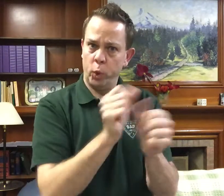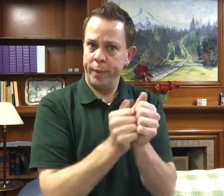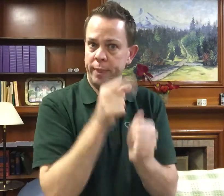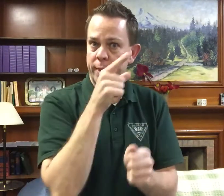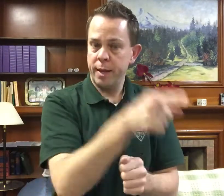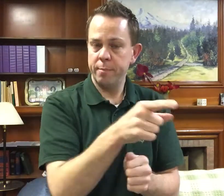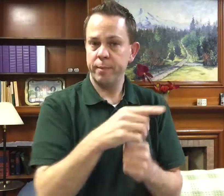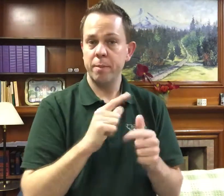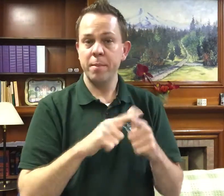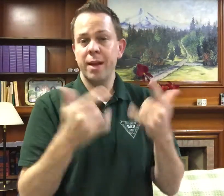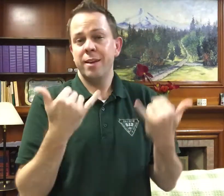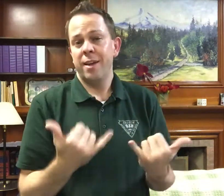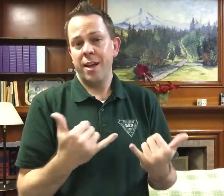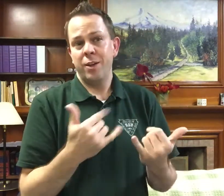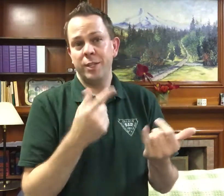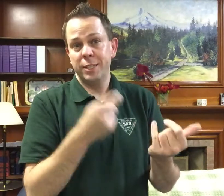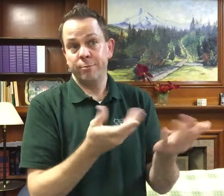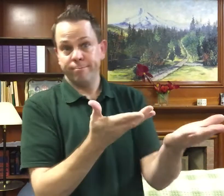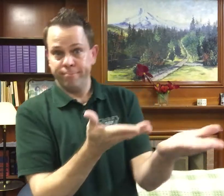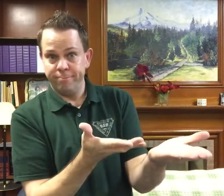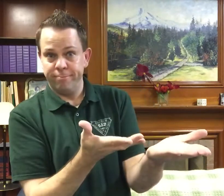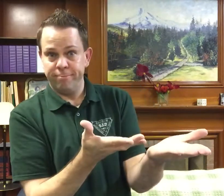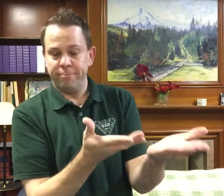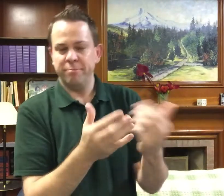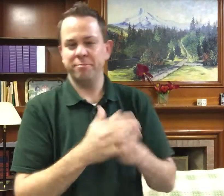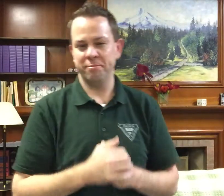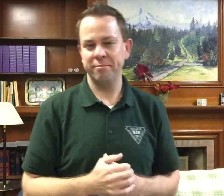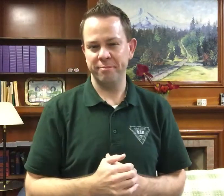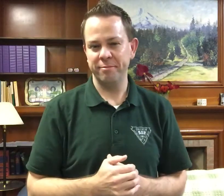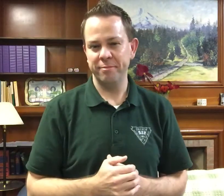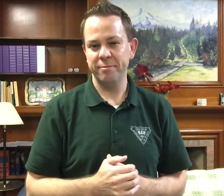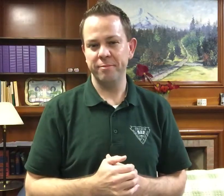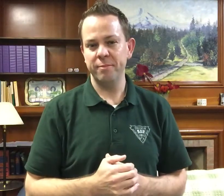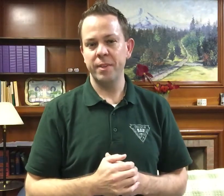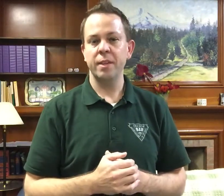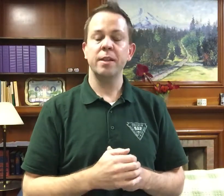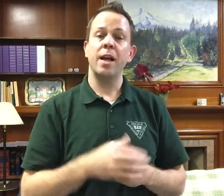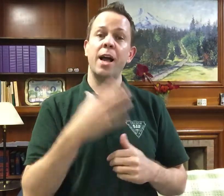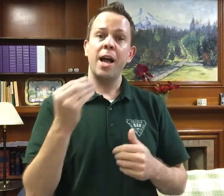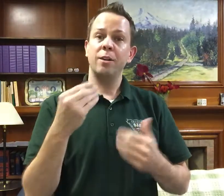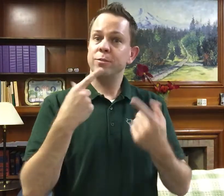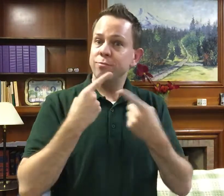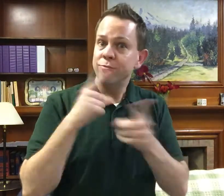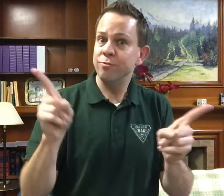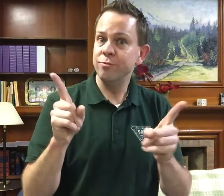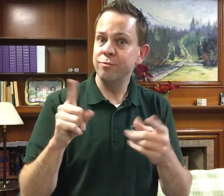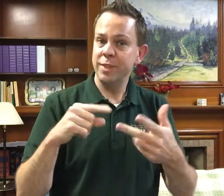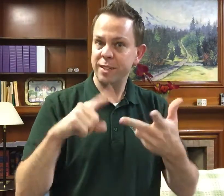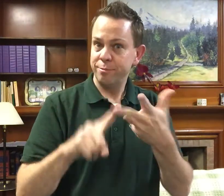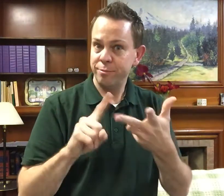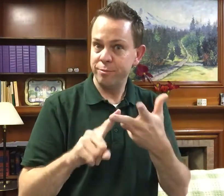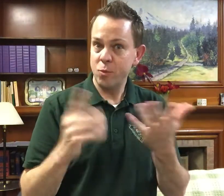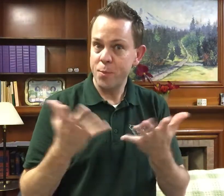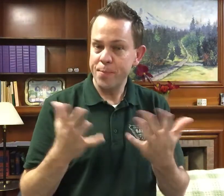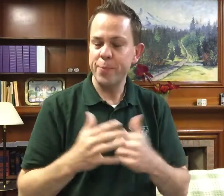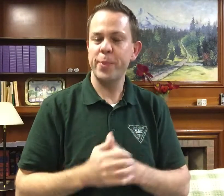But for now, we will wait and see what they will do. Thirdly, I'd like to make an announcement.